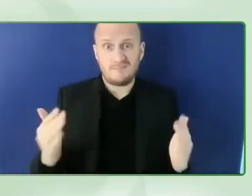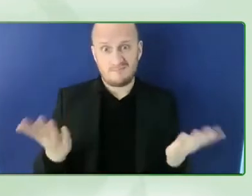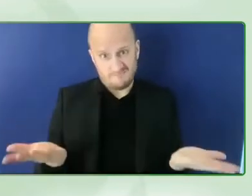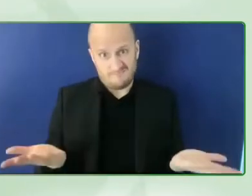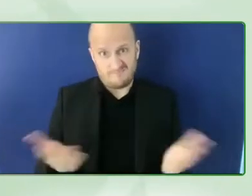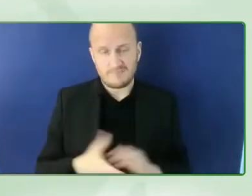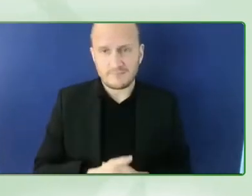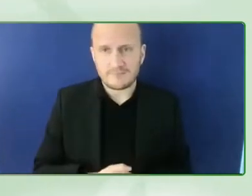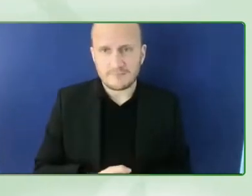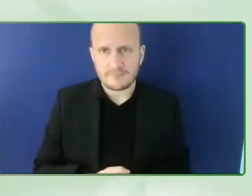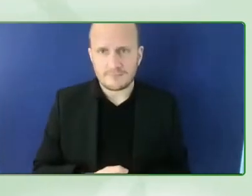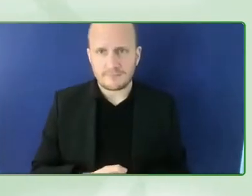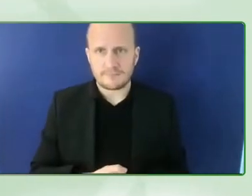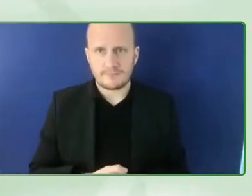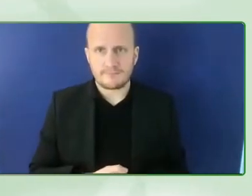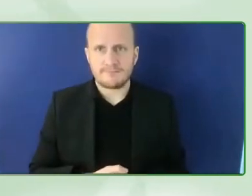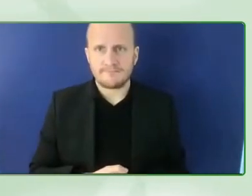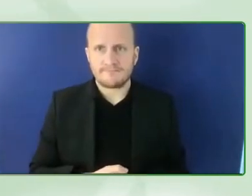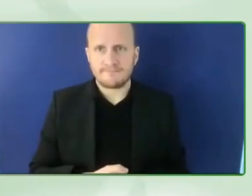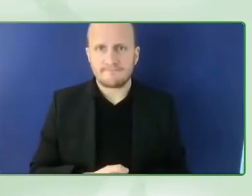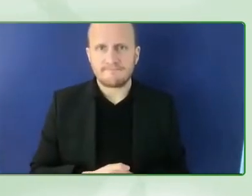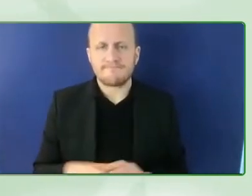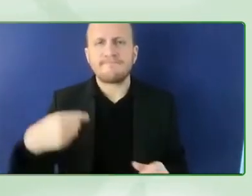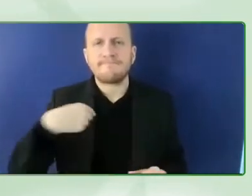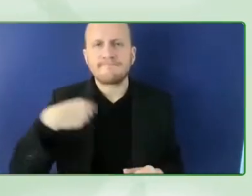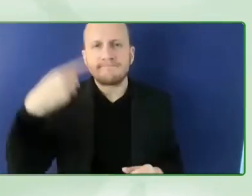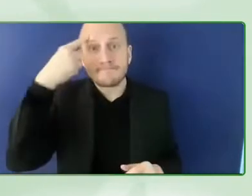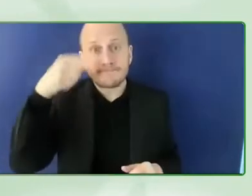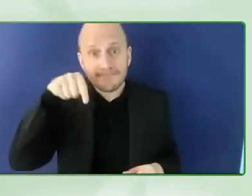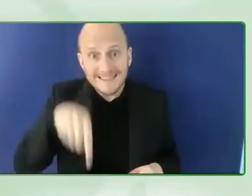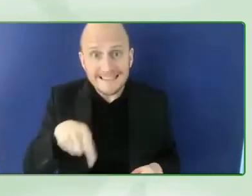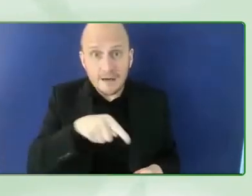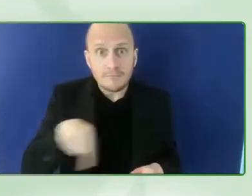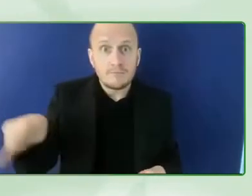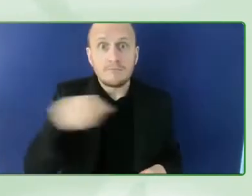this room here will agree with what you're saying but uh just to drill down a little bit you have